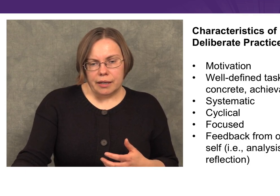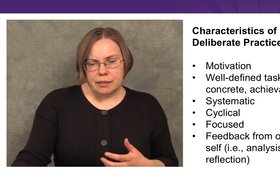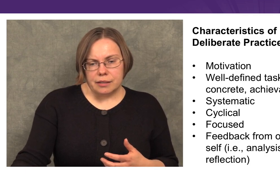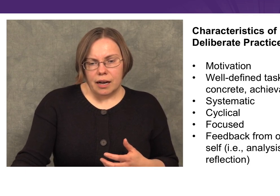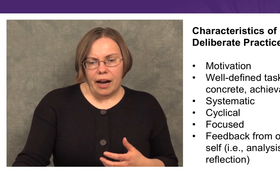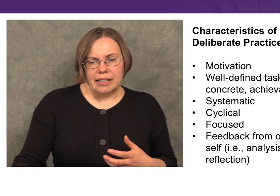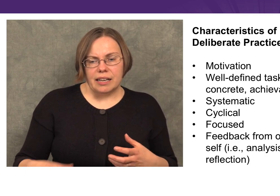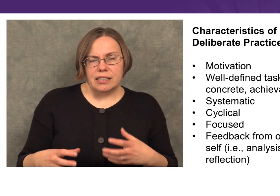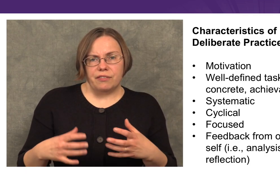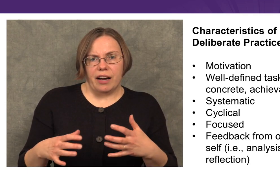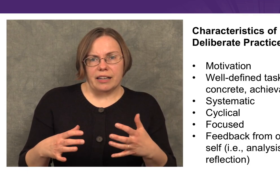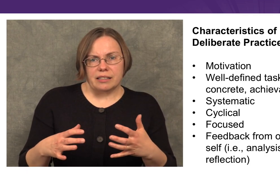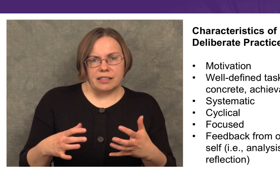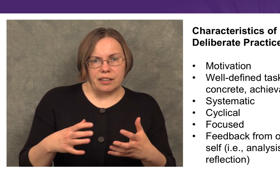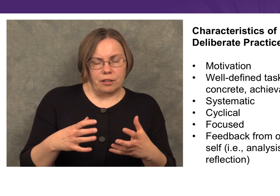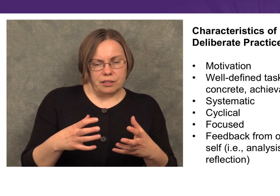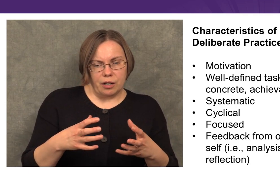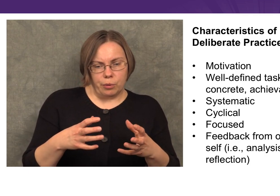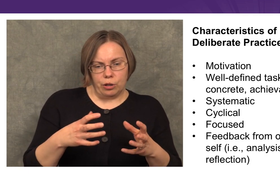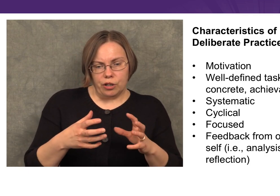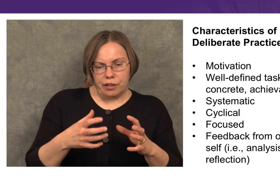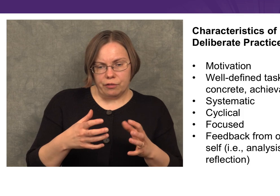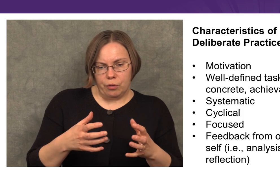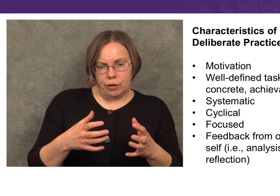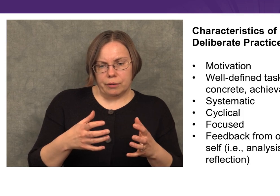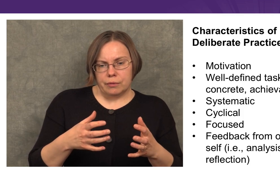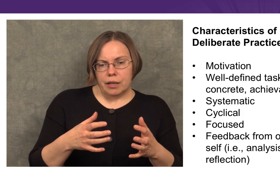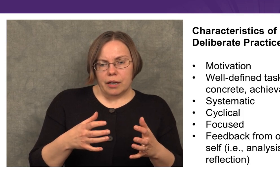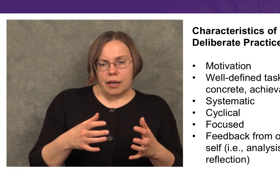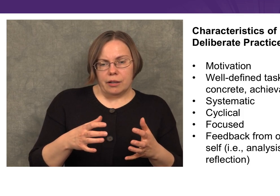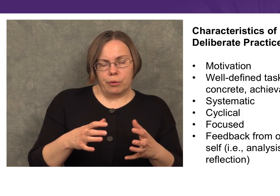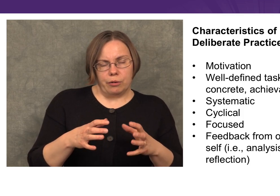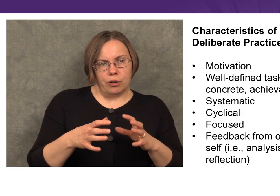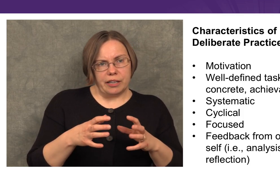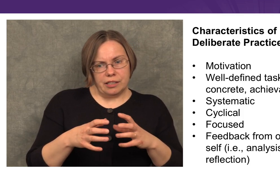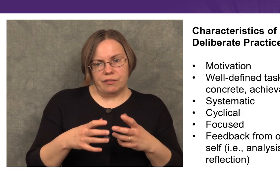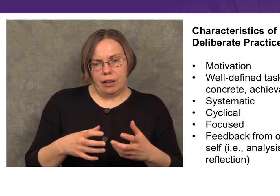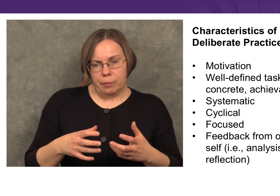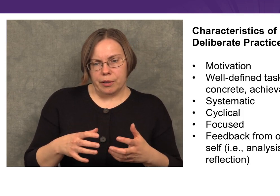is identify skills that we’re looking for, that we’re looking to develop,